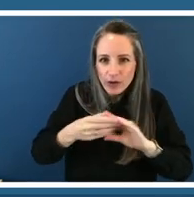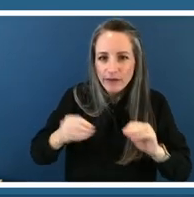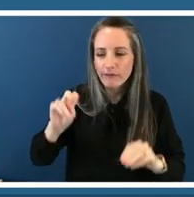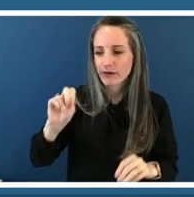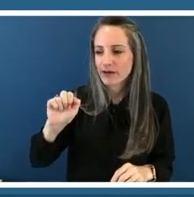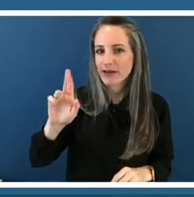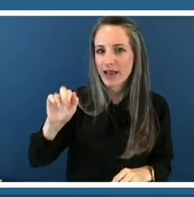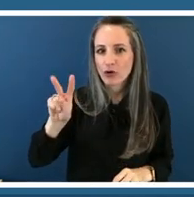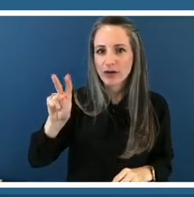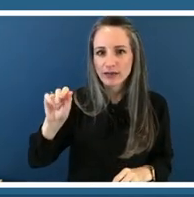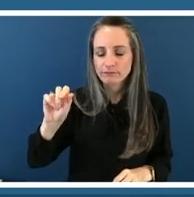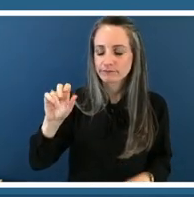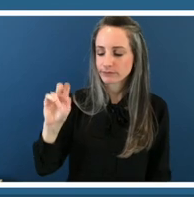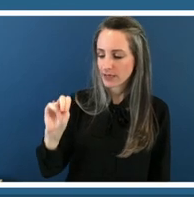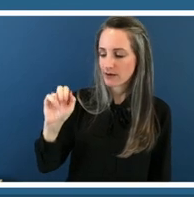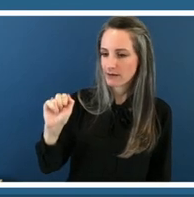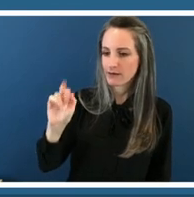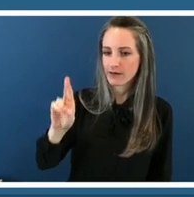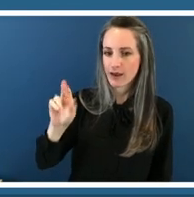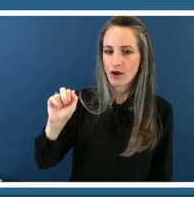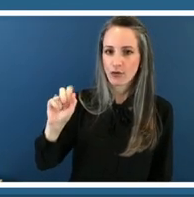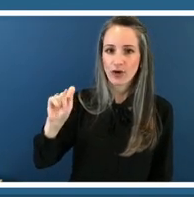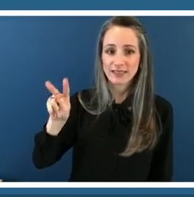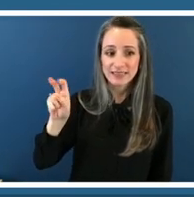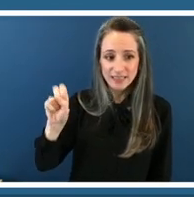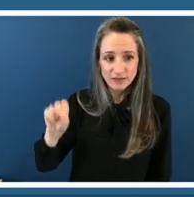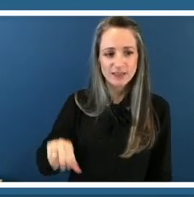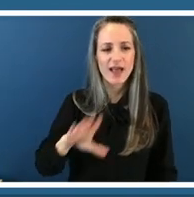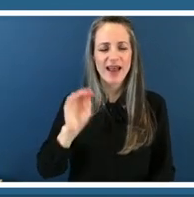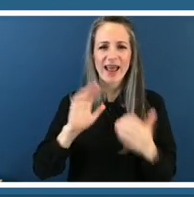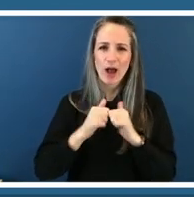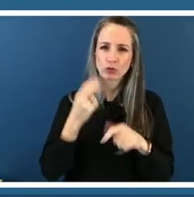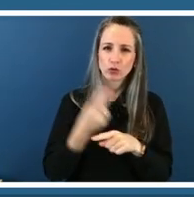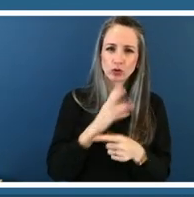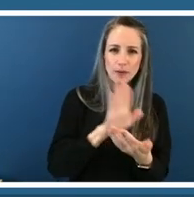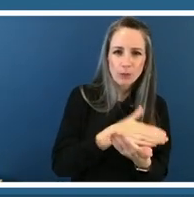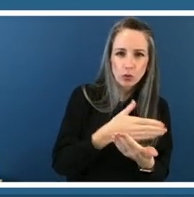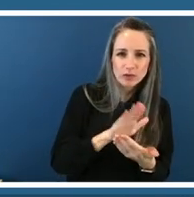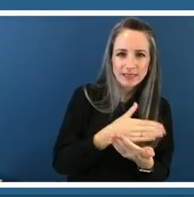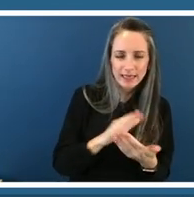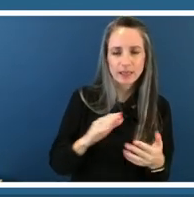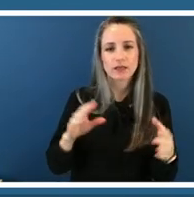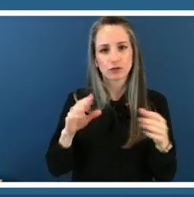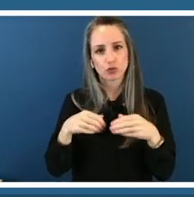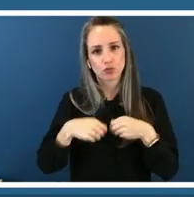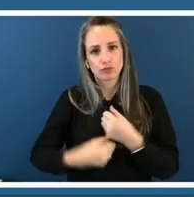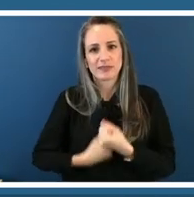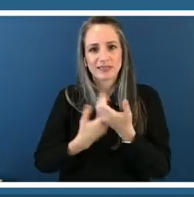and amber hopefully will be talking with us about the modern blues structure as a